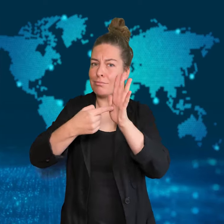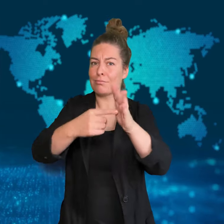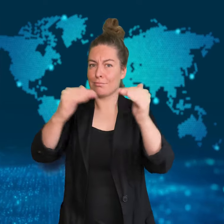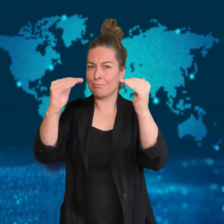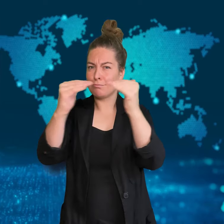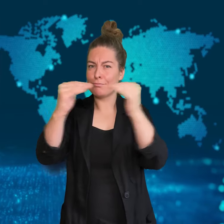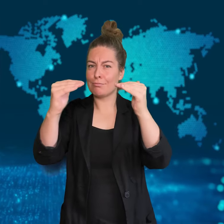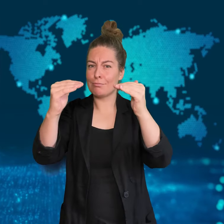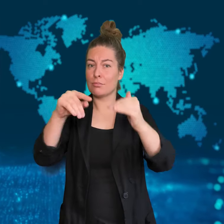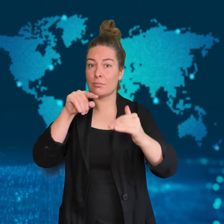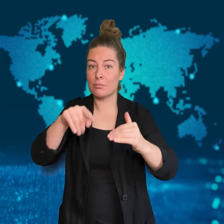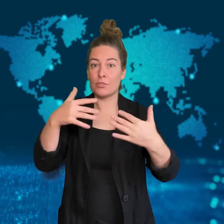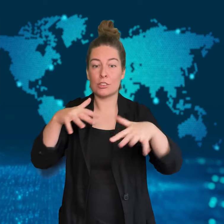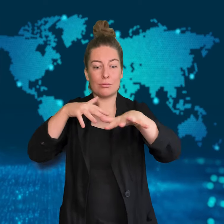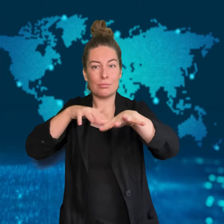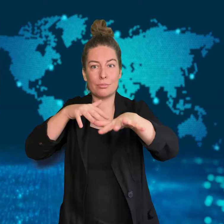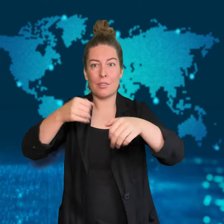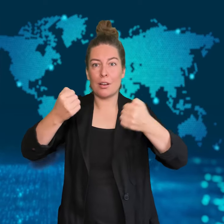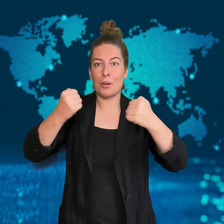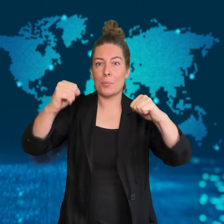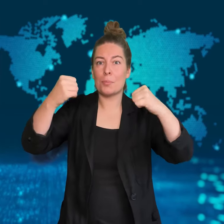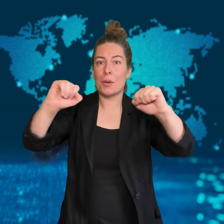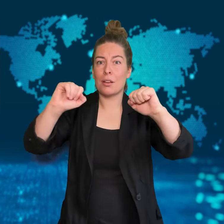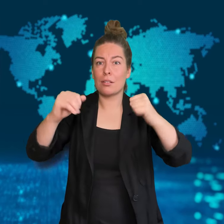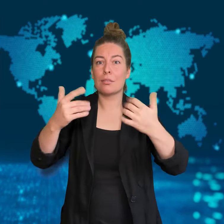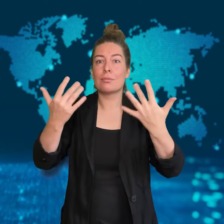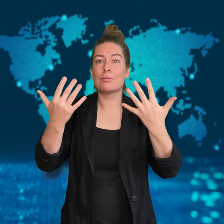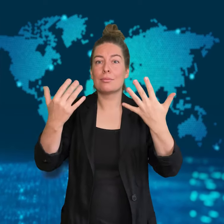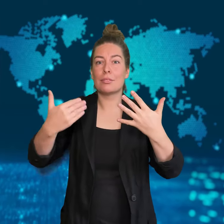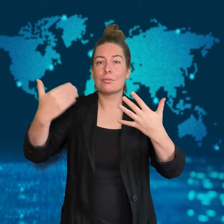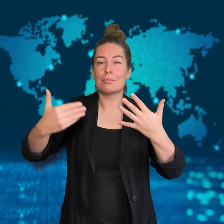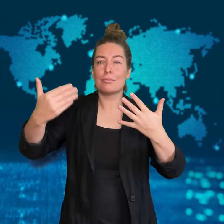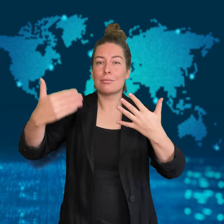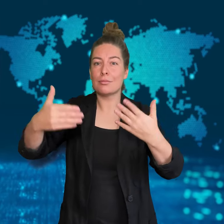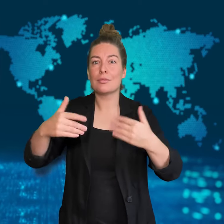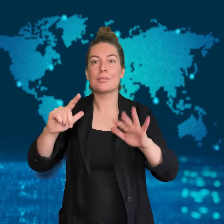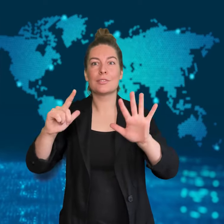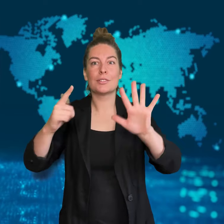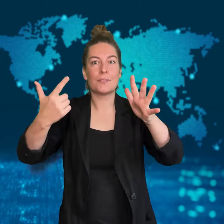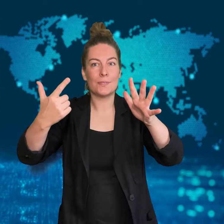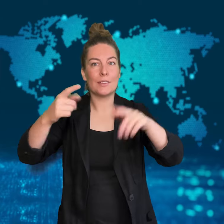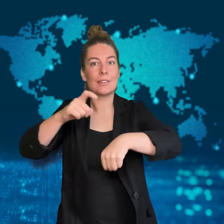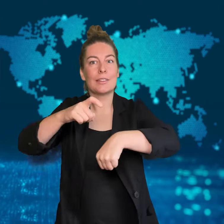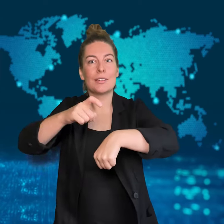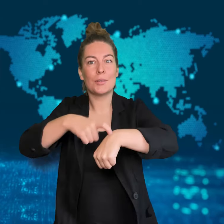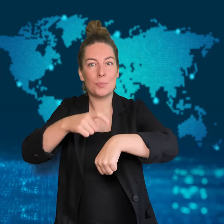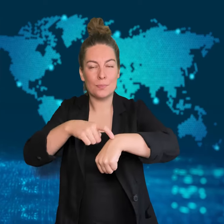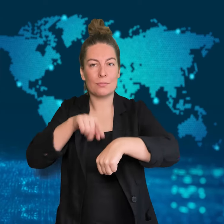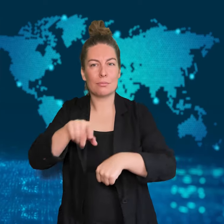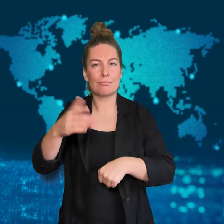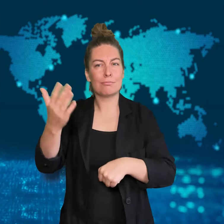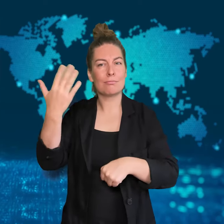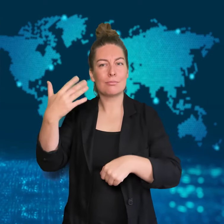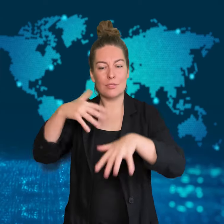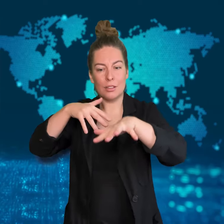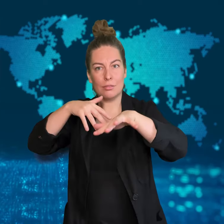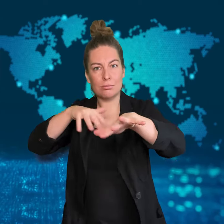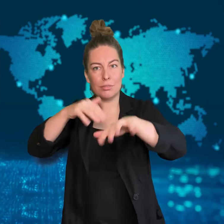This is the seventh time that women in Iceland have gone